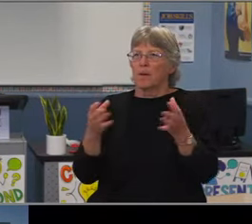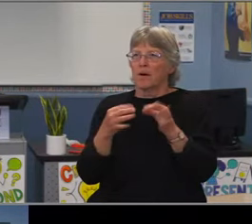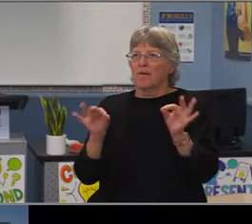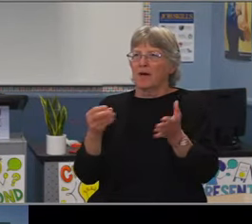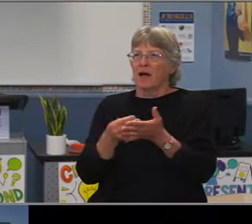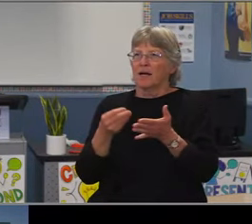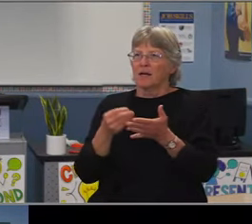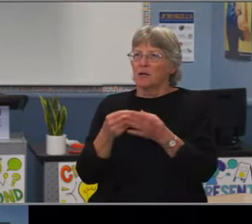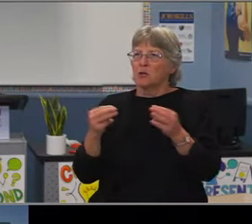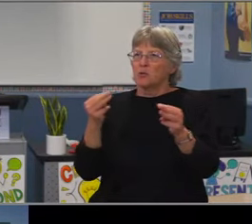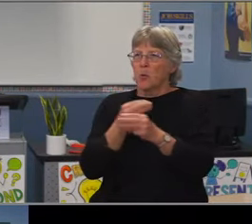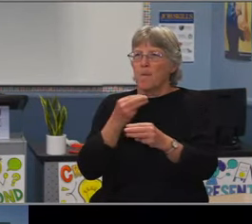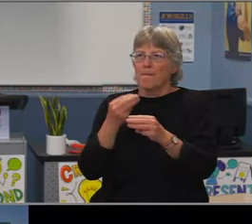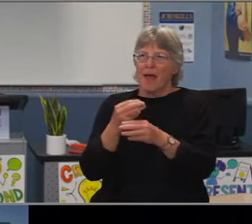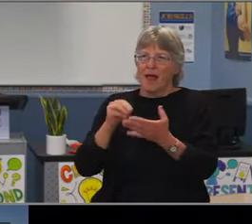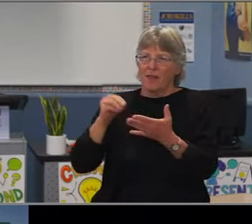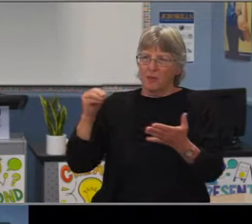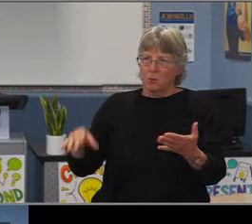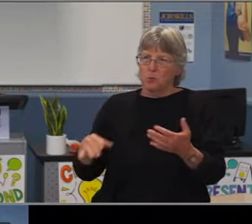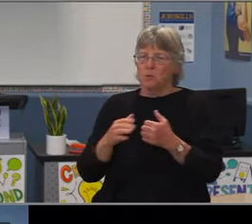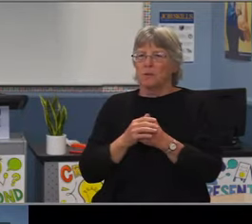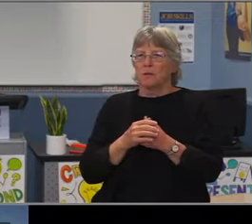Anyhow, the Lakewood Navy JROTC